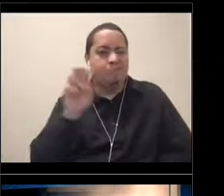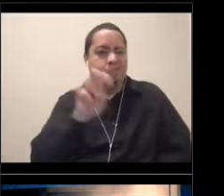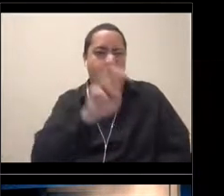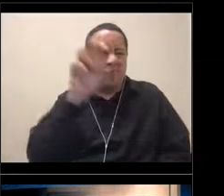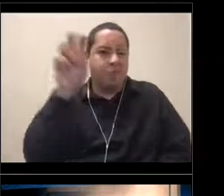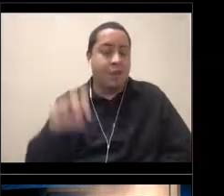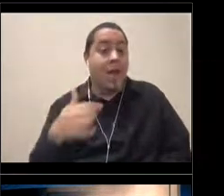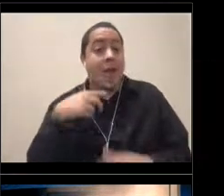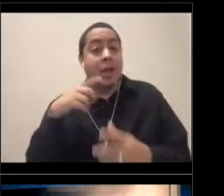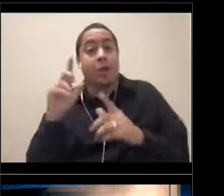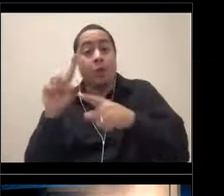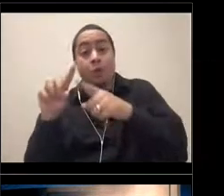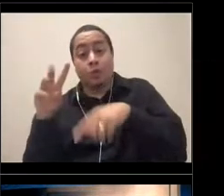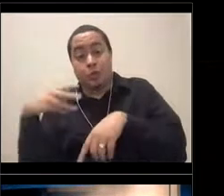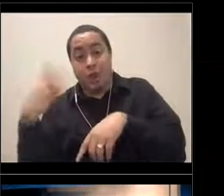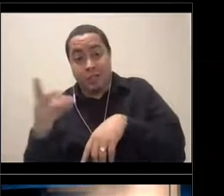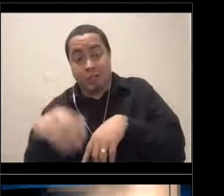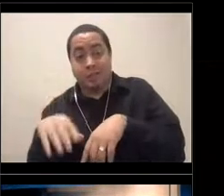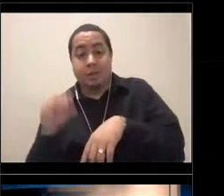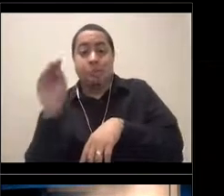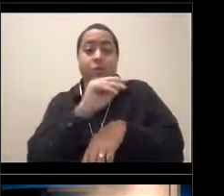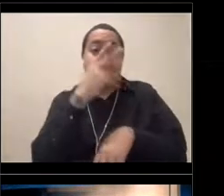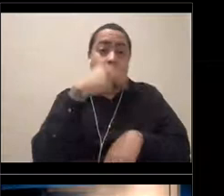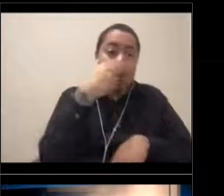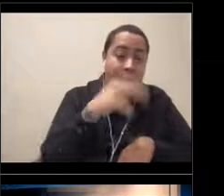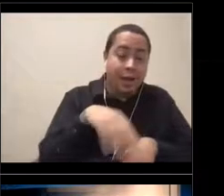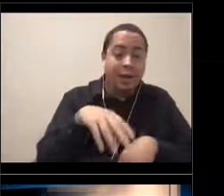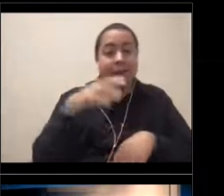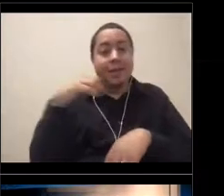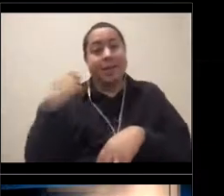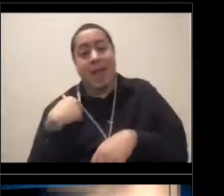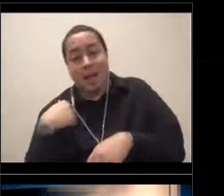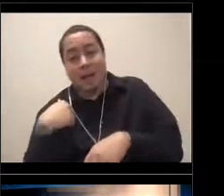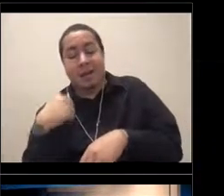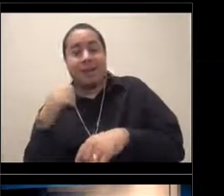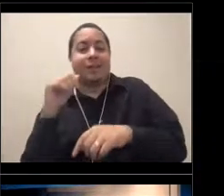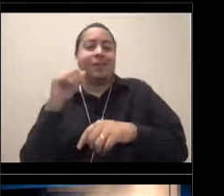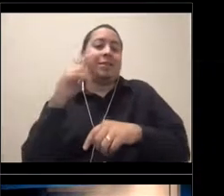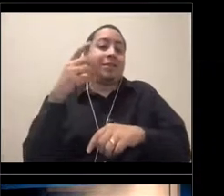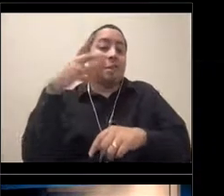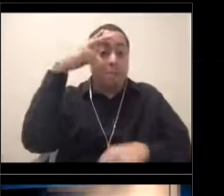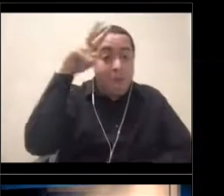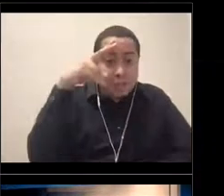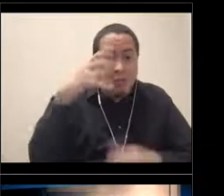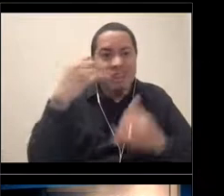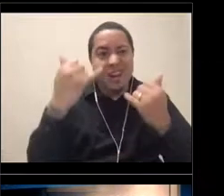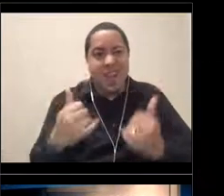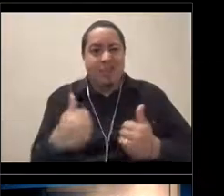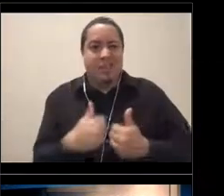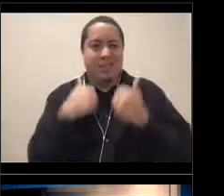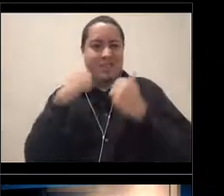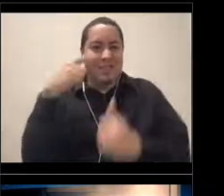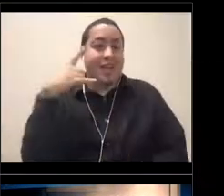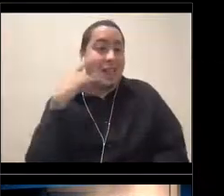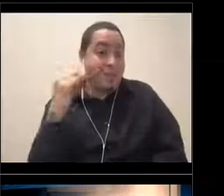have gone up to Canada, down to Mexico, and now I'm here in California and having a great time doing it.